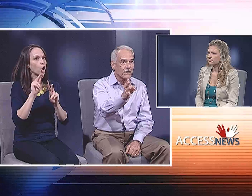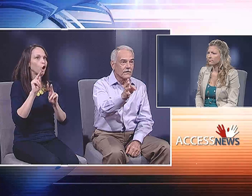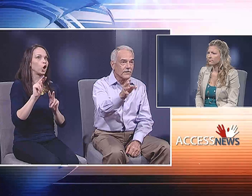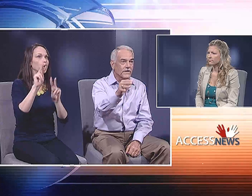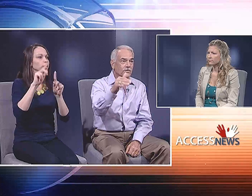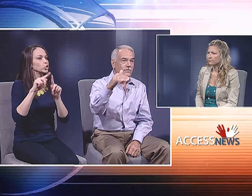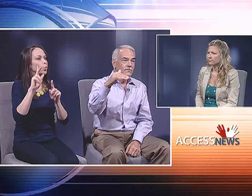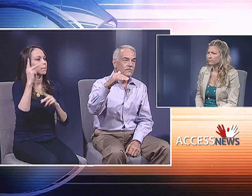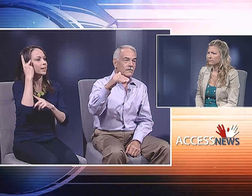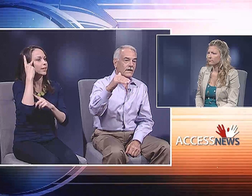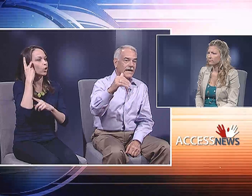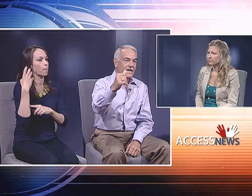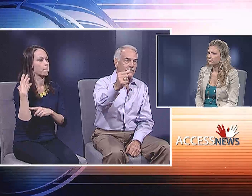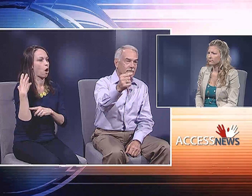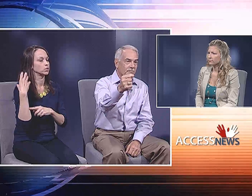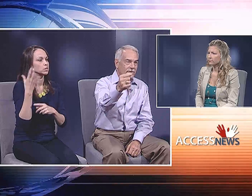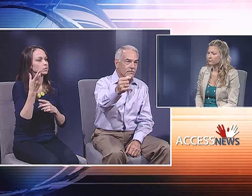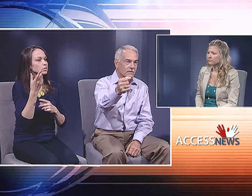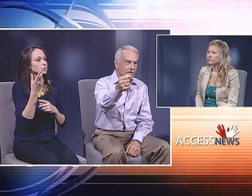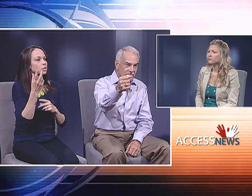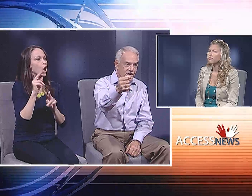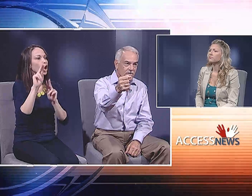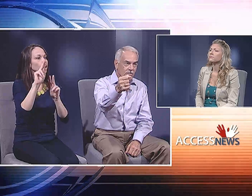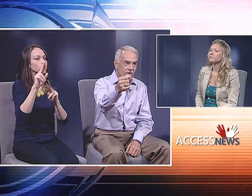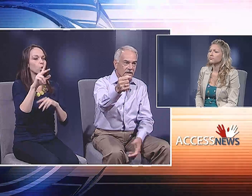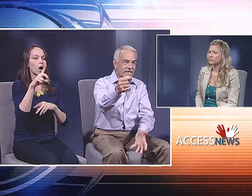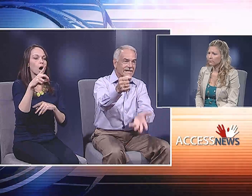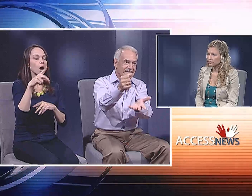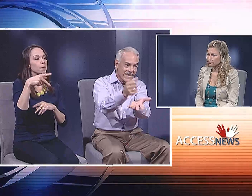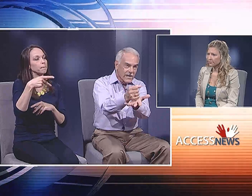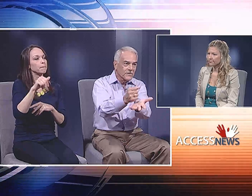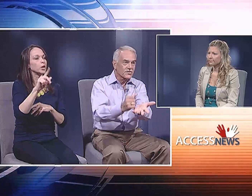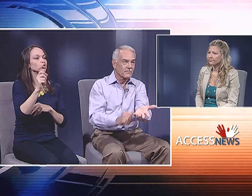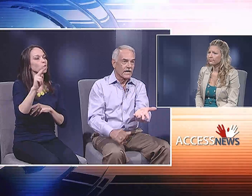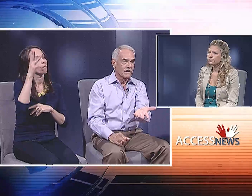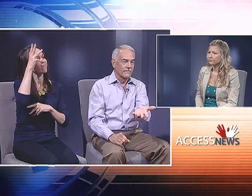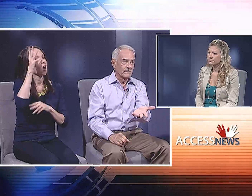Looking to a patron, a figure, that tells them how to vote.